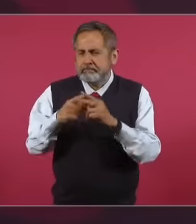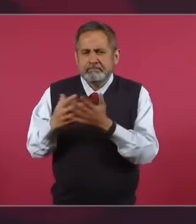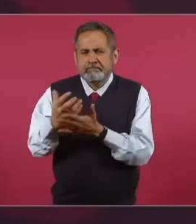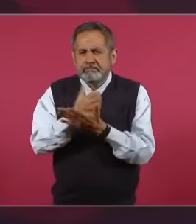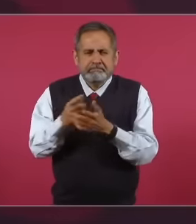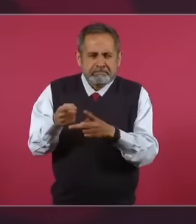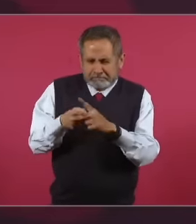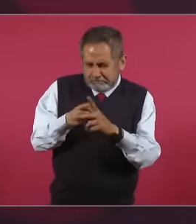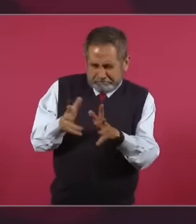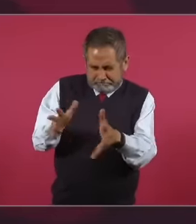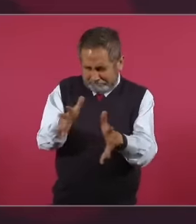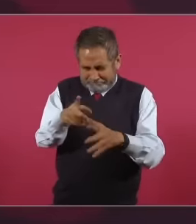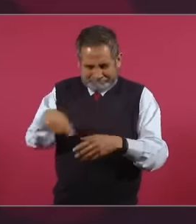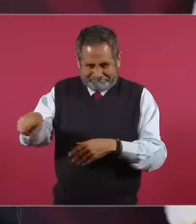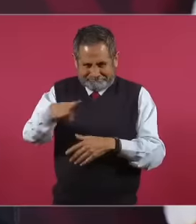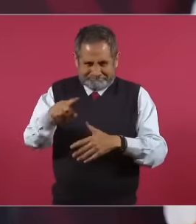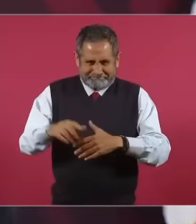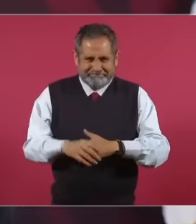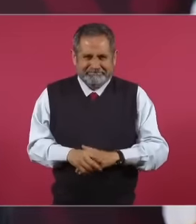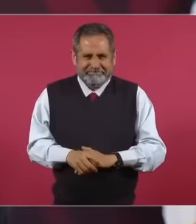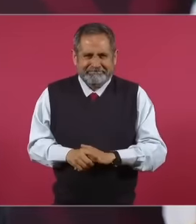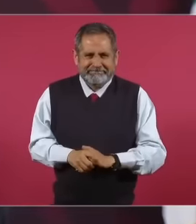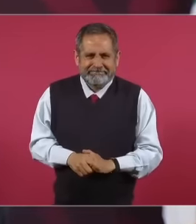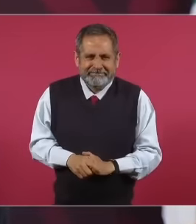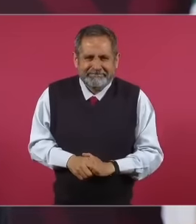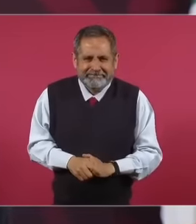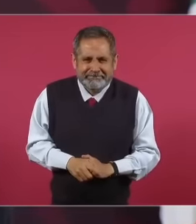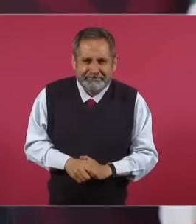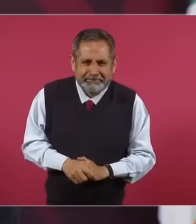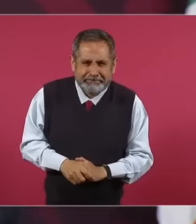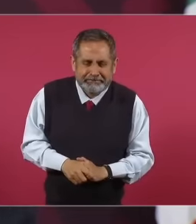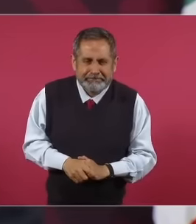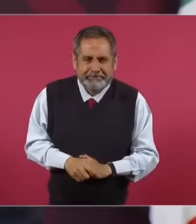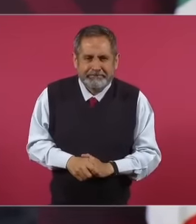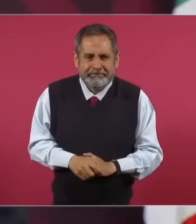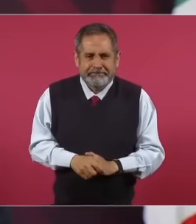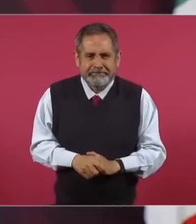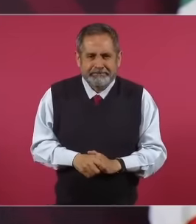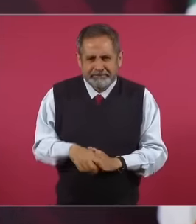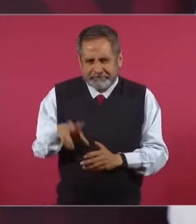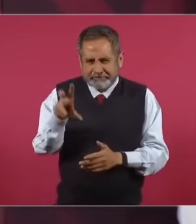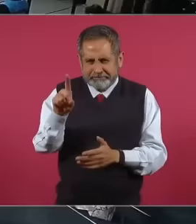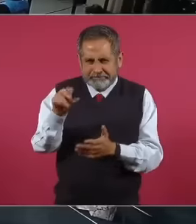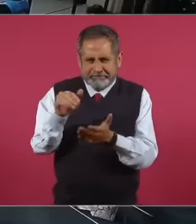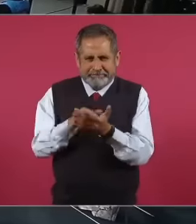bring well 30